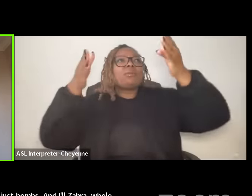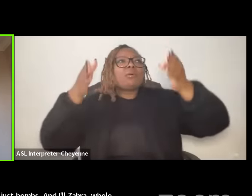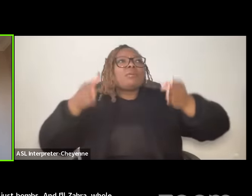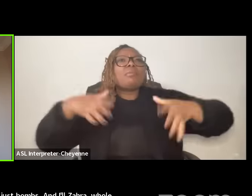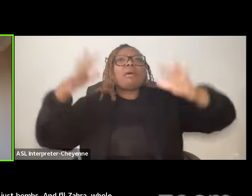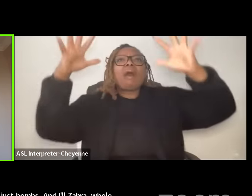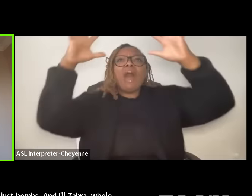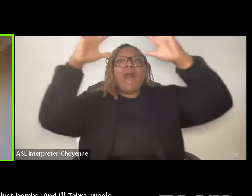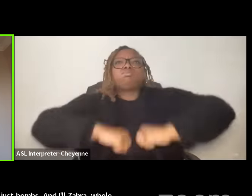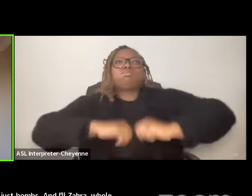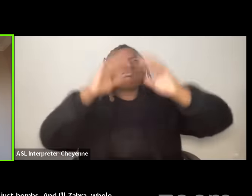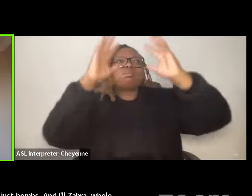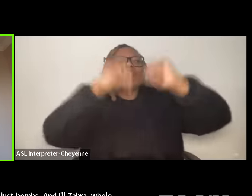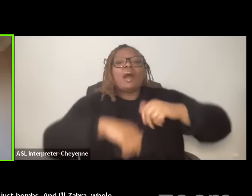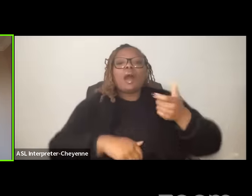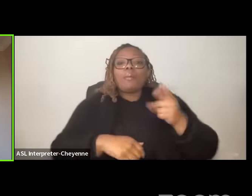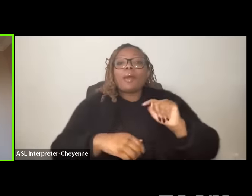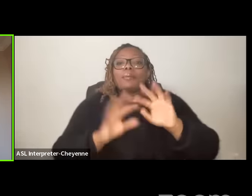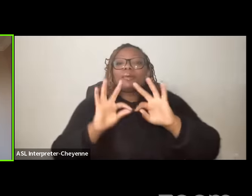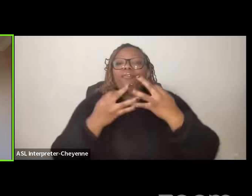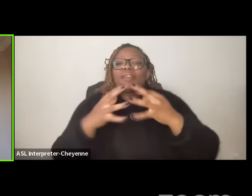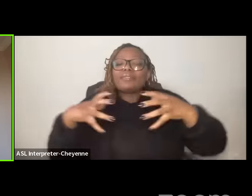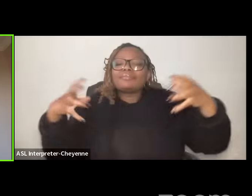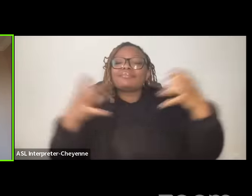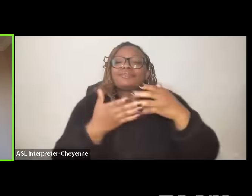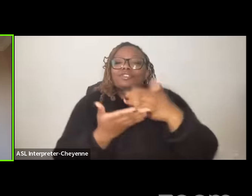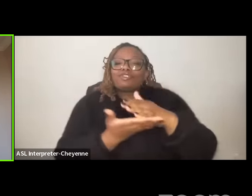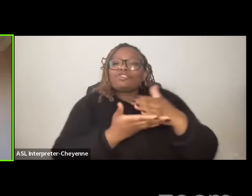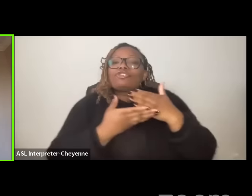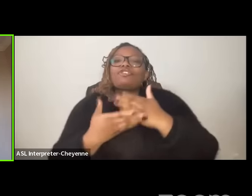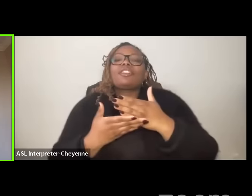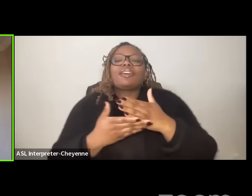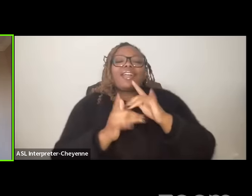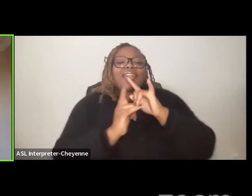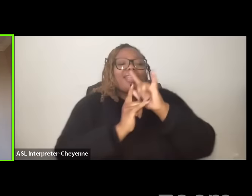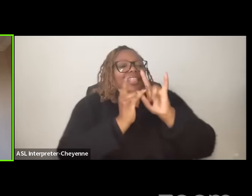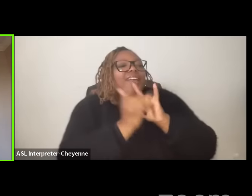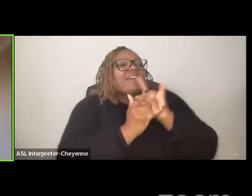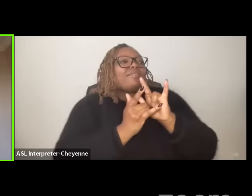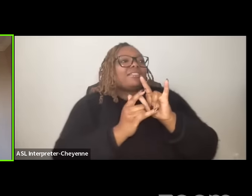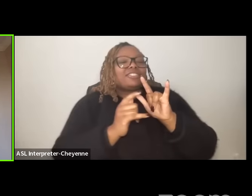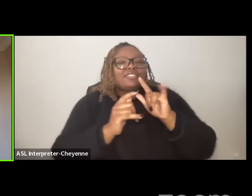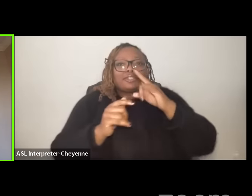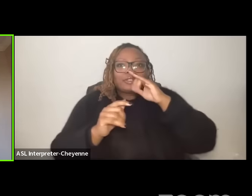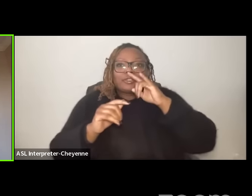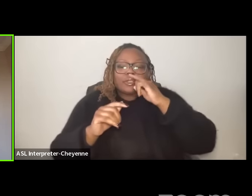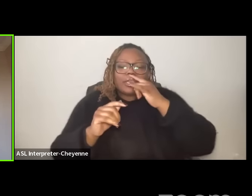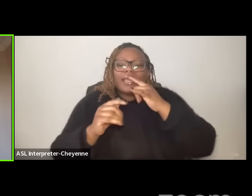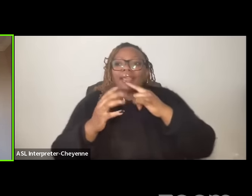families cooked meals lovers made love children played games and girls danc with their friends